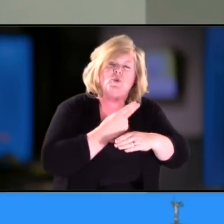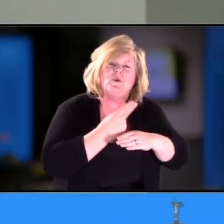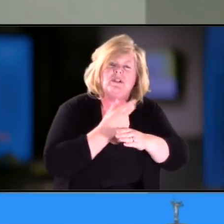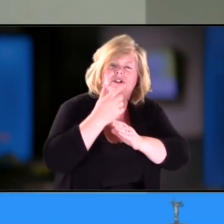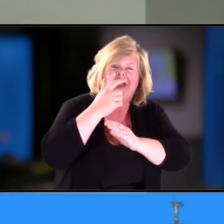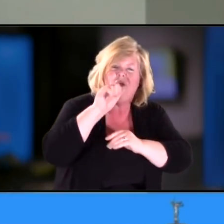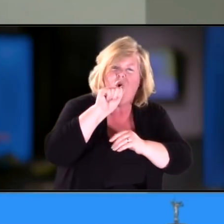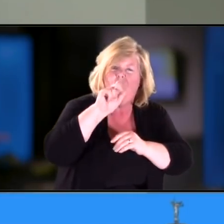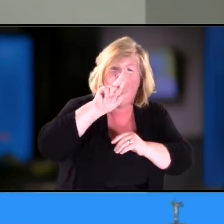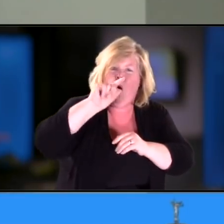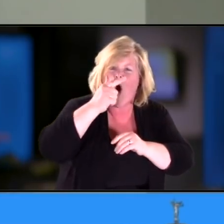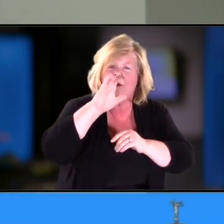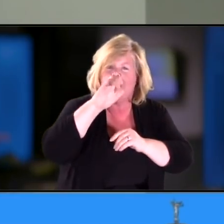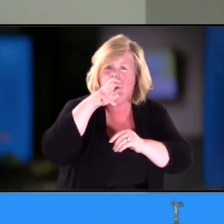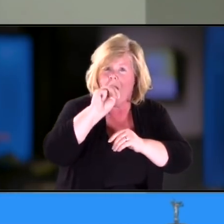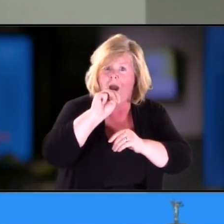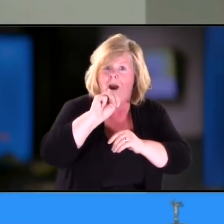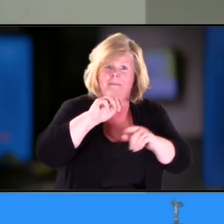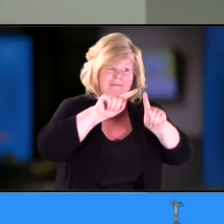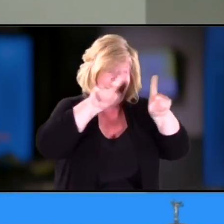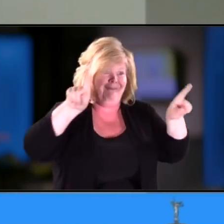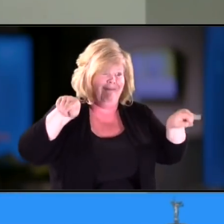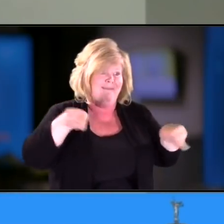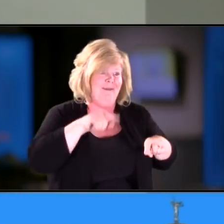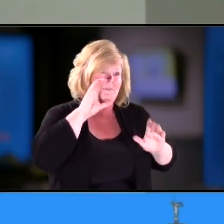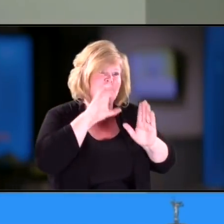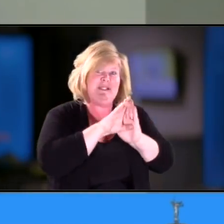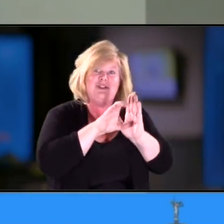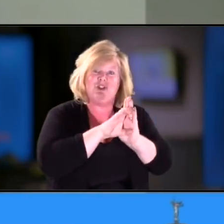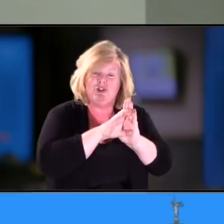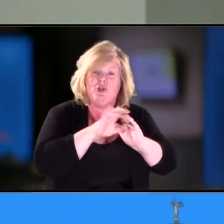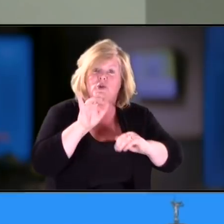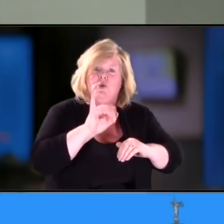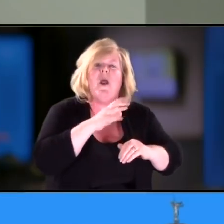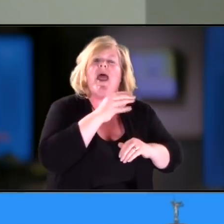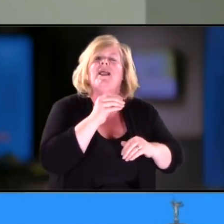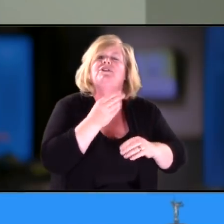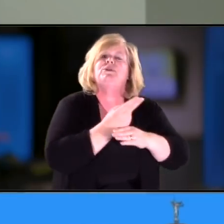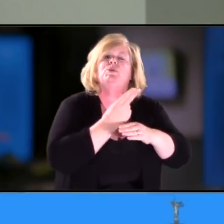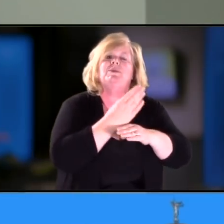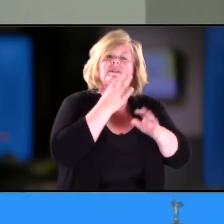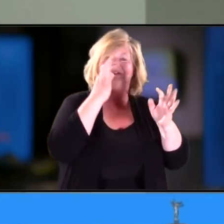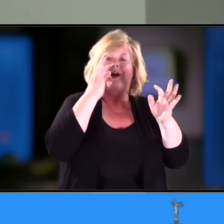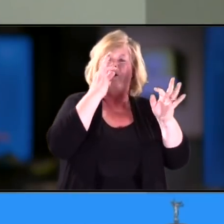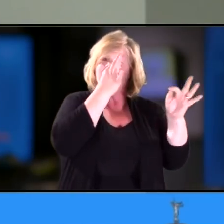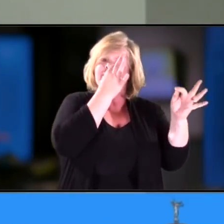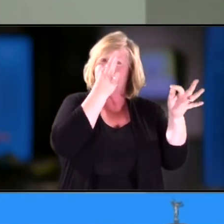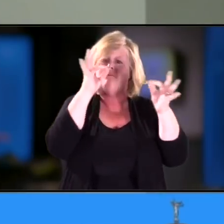flashcards and her vision, the way she gazes at things to communicate with us.